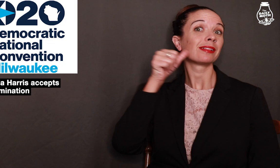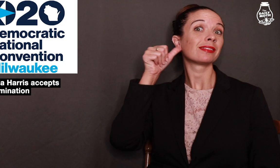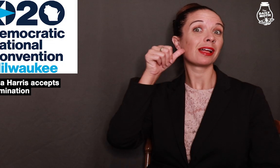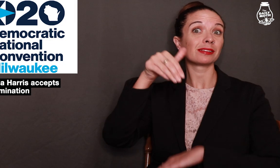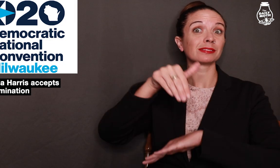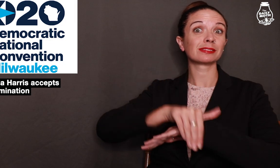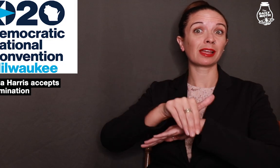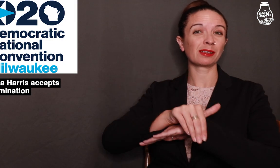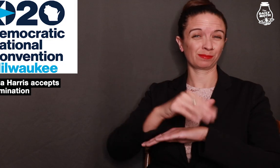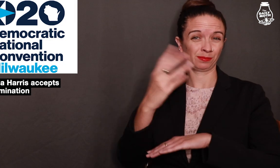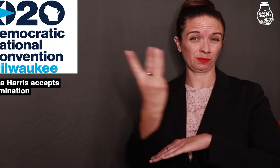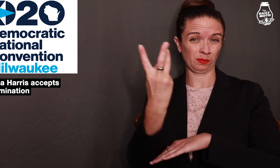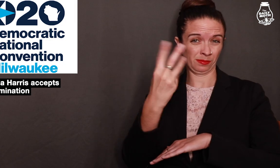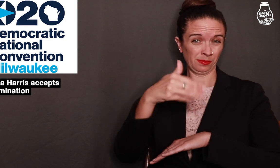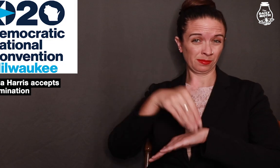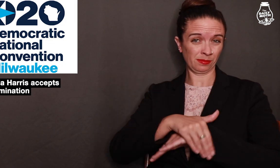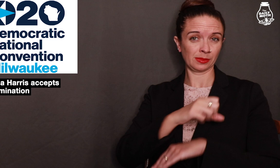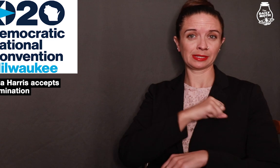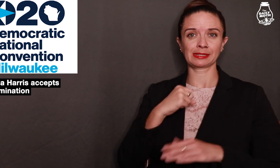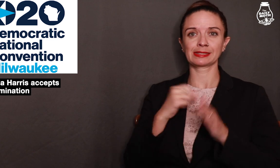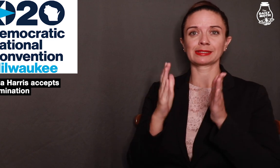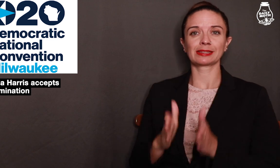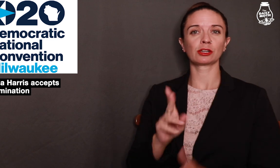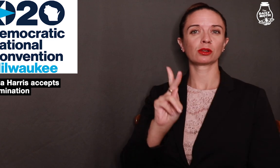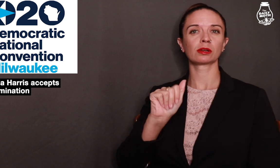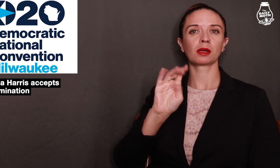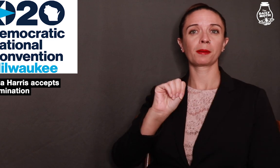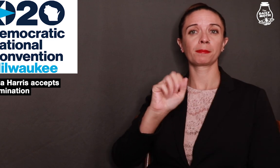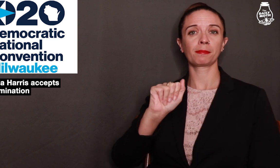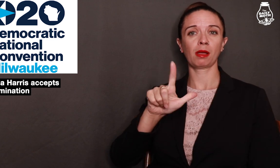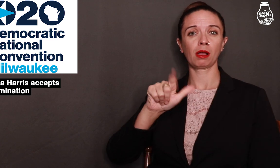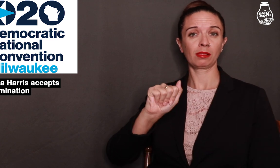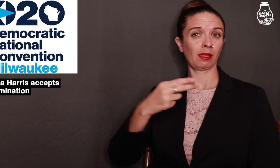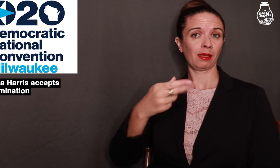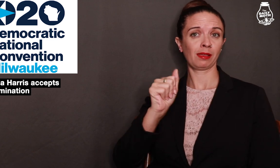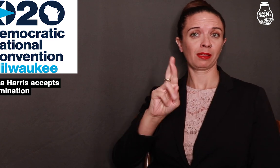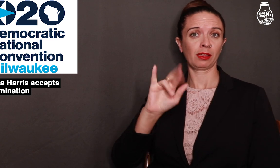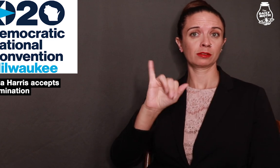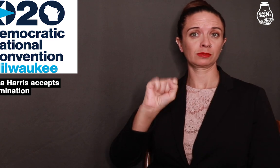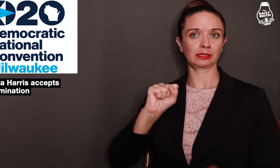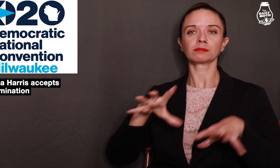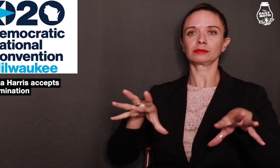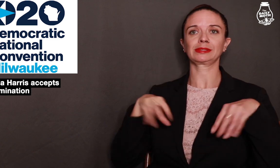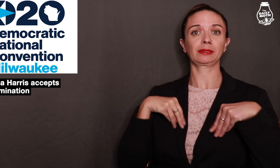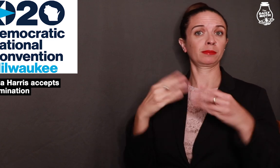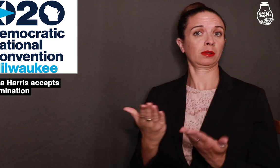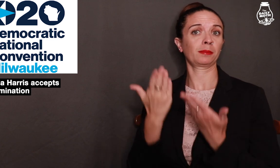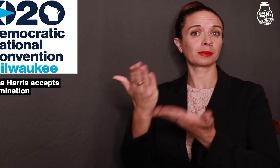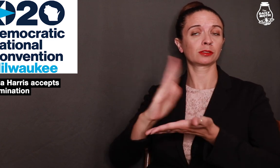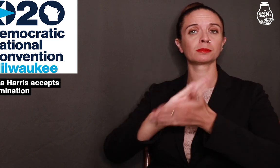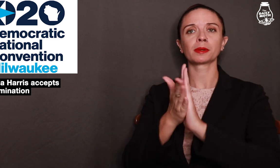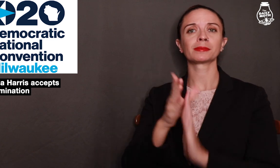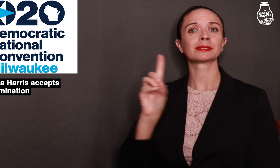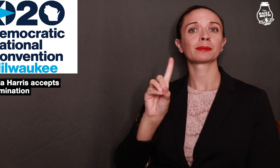On Wednesday night, Senator Kamala Harris accepted the nomination to be